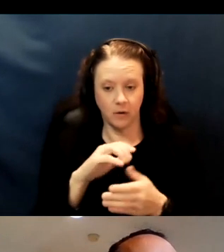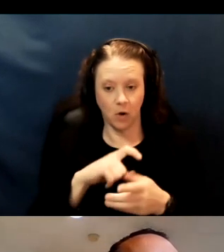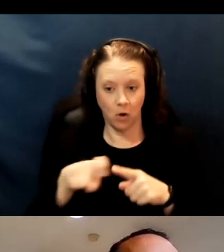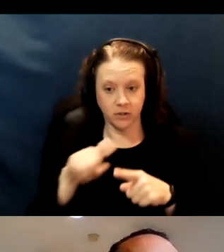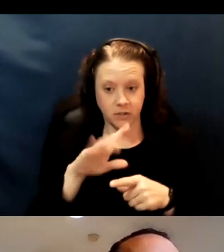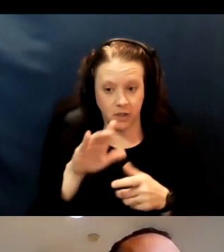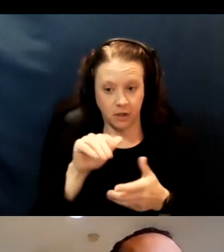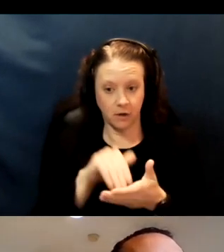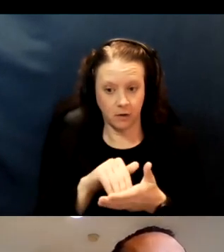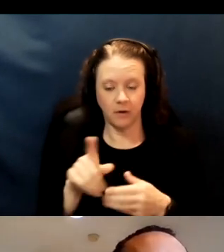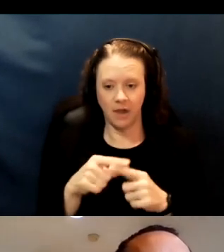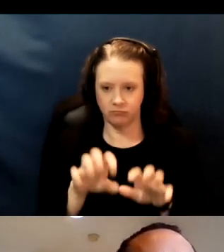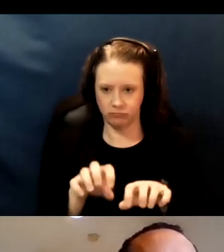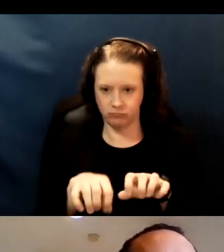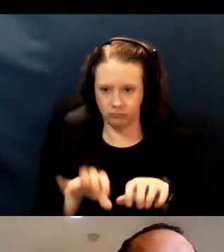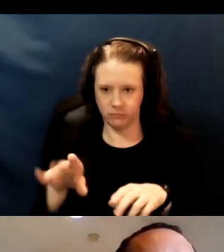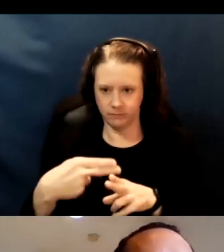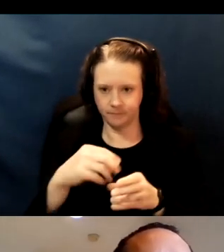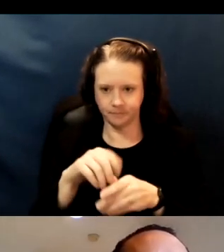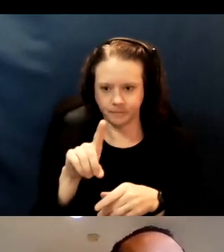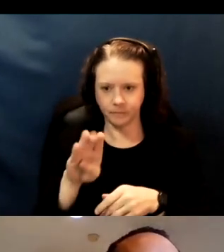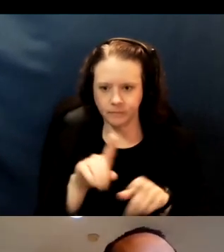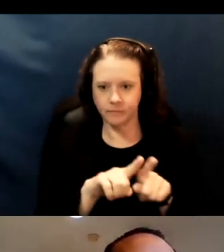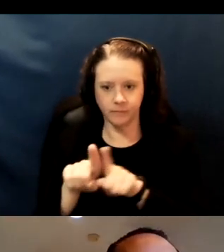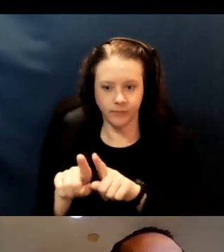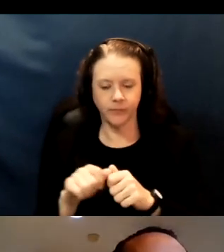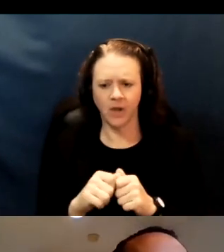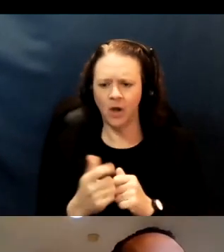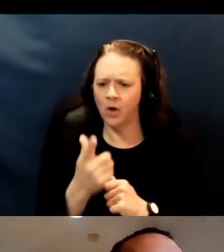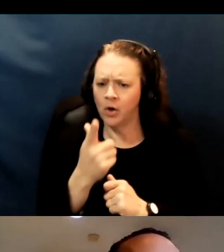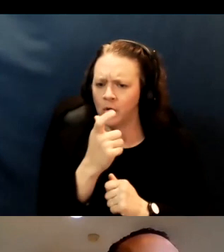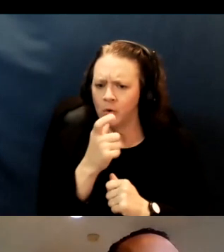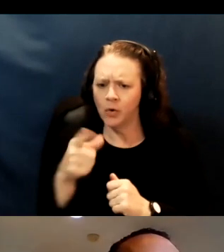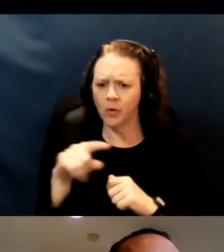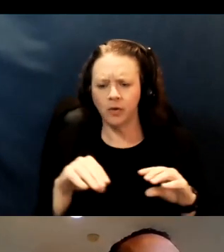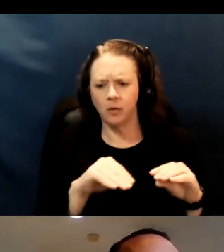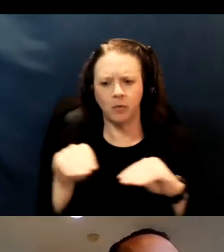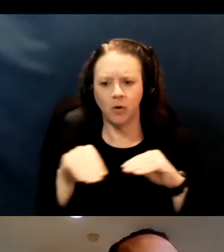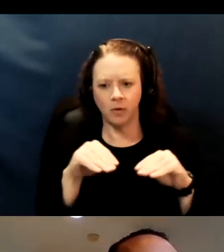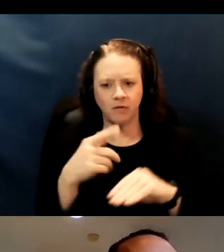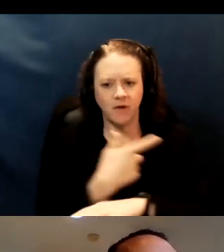As far as who the mobile vaccinators are and the transportation providers,